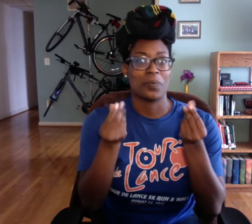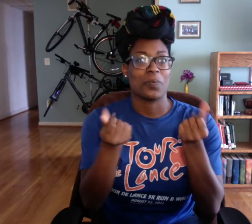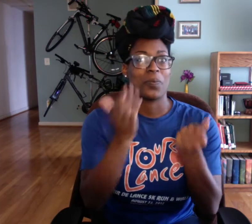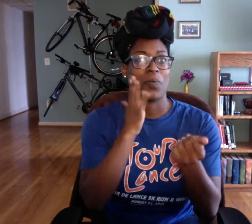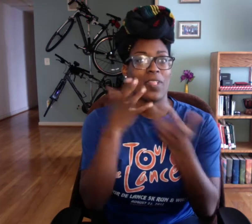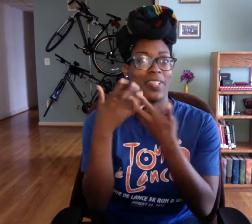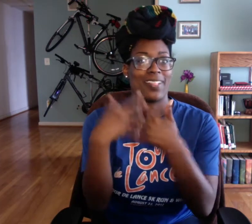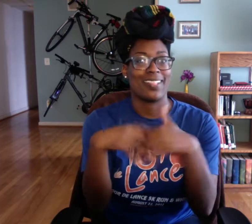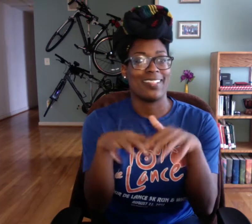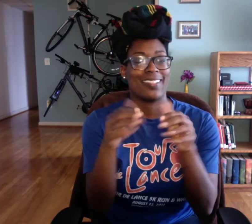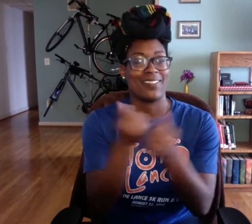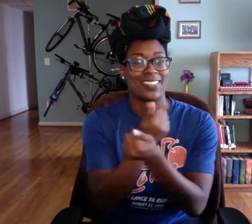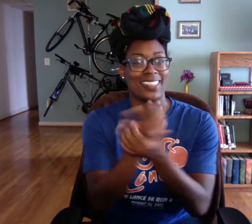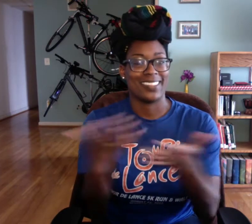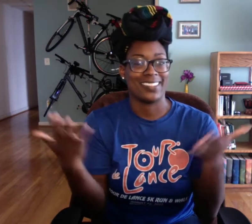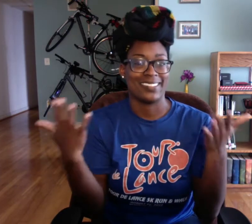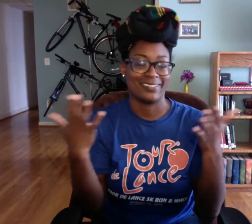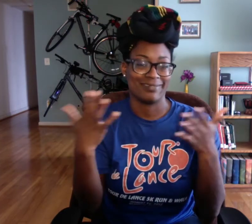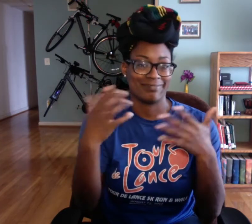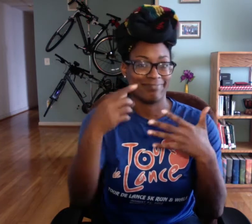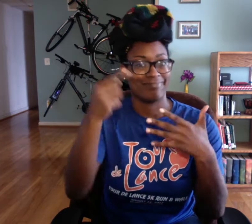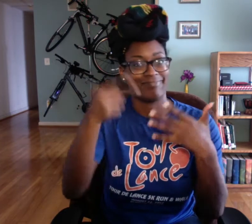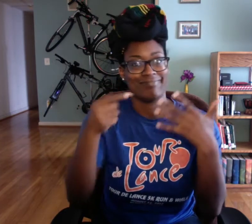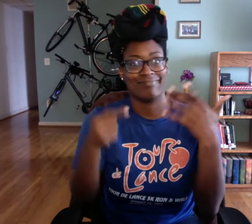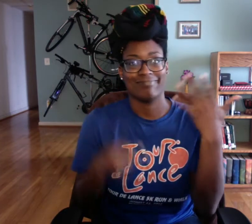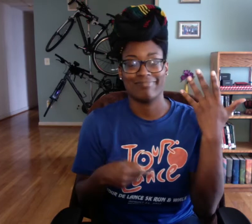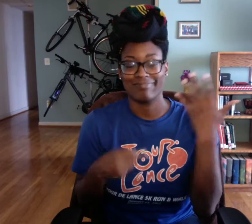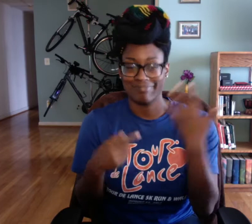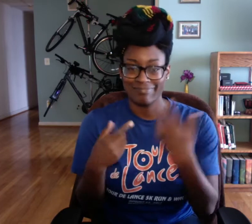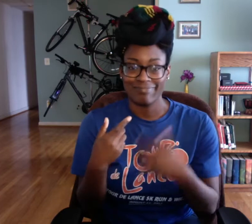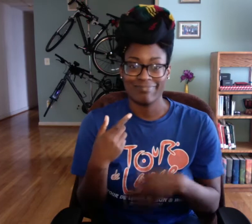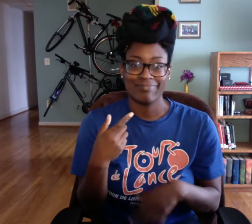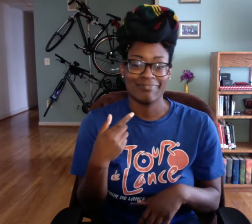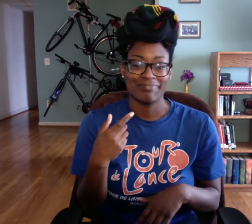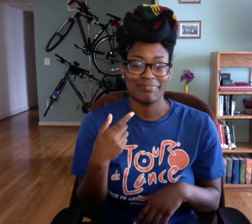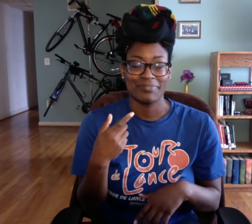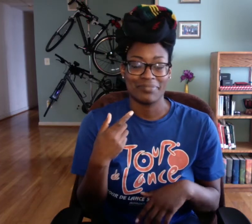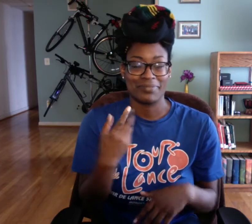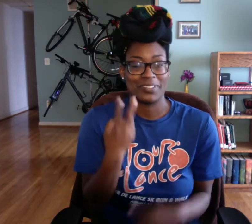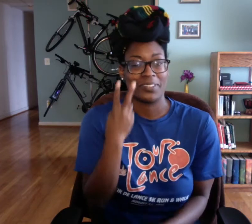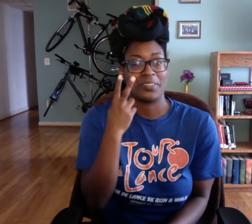I hope it goes through smoothly and I cover everything.